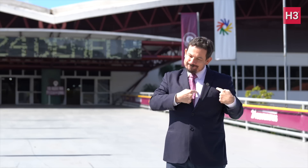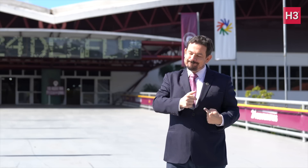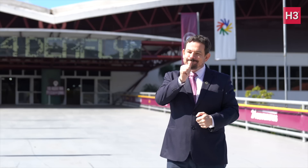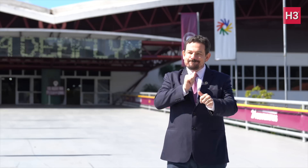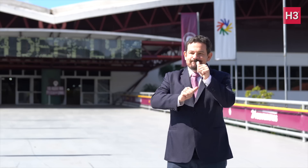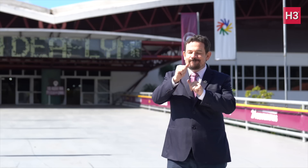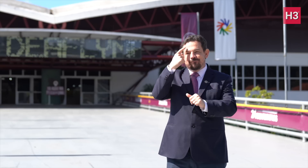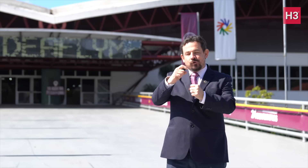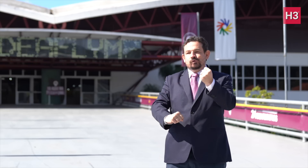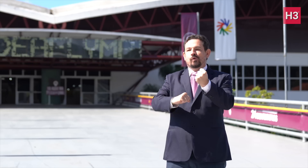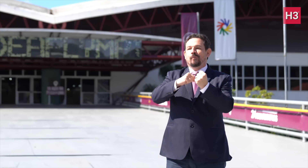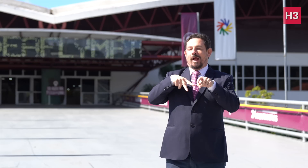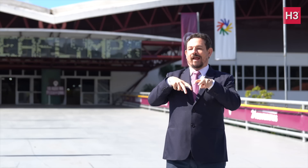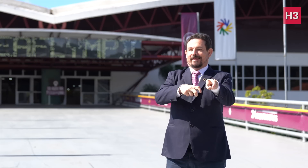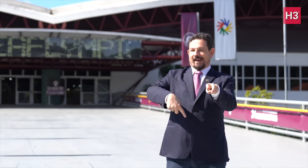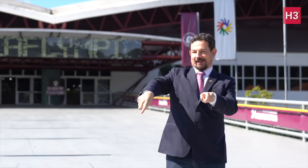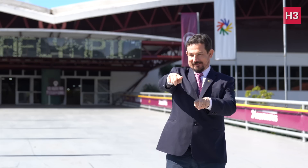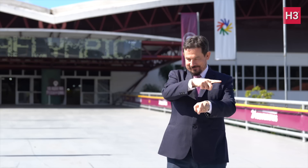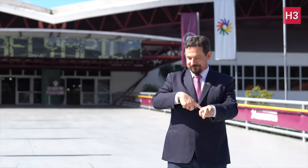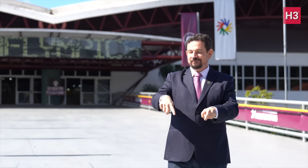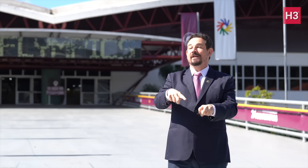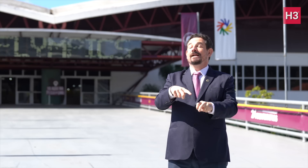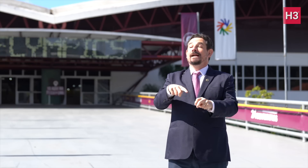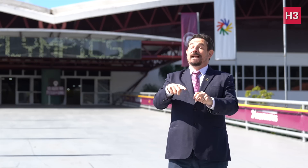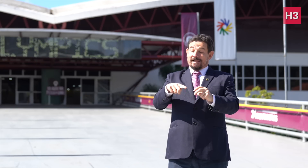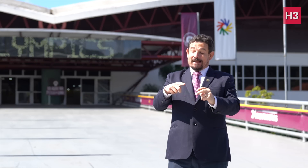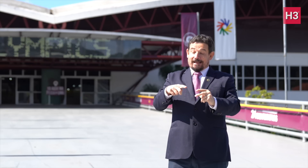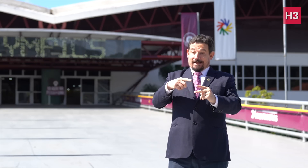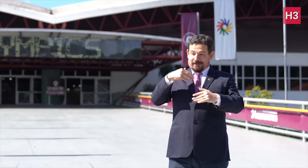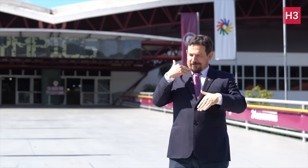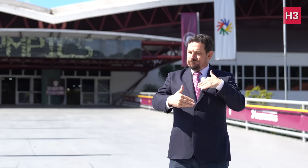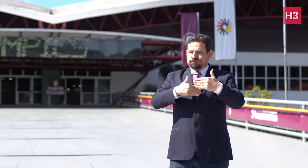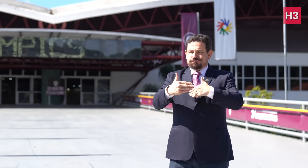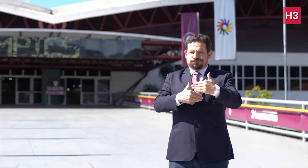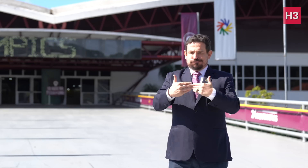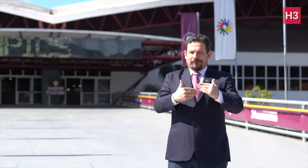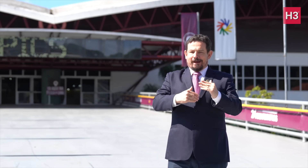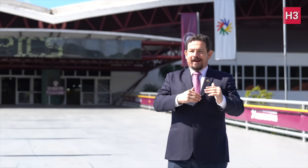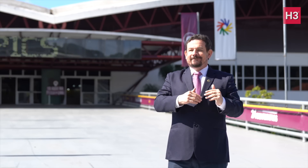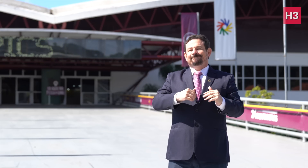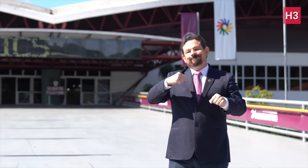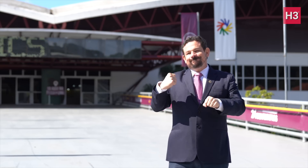their time supporting the athletes. It was tough with the time being short,